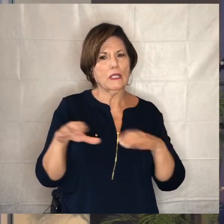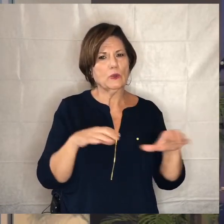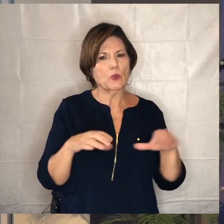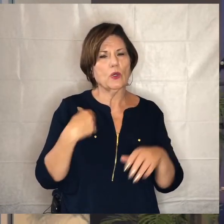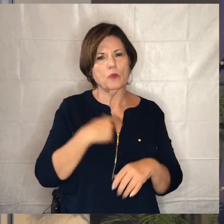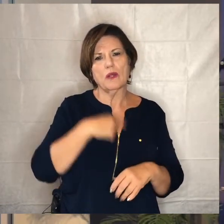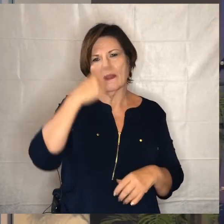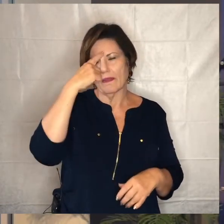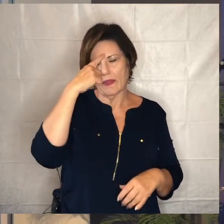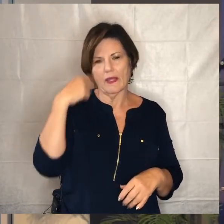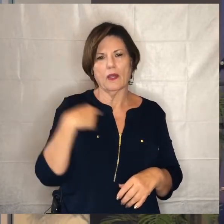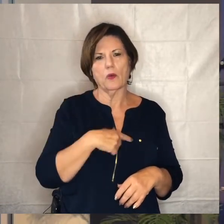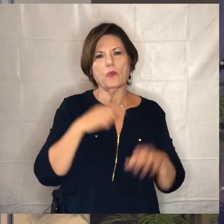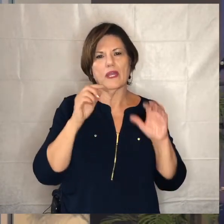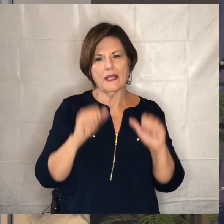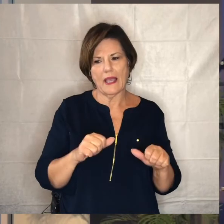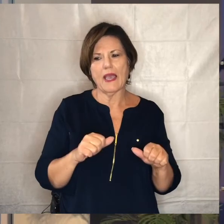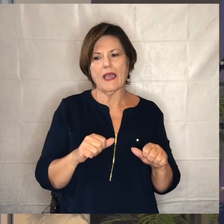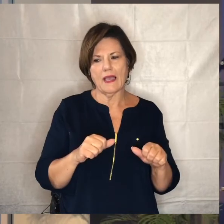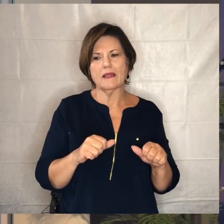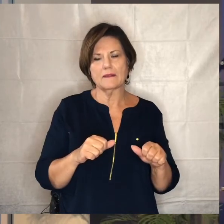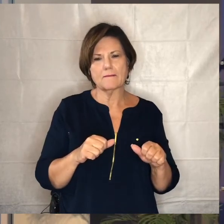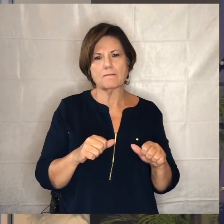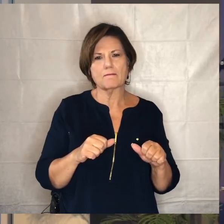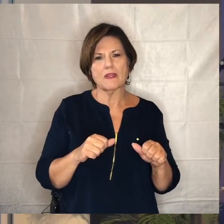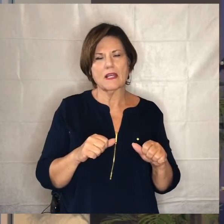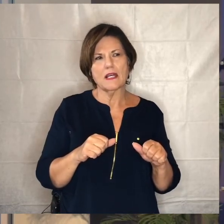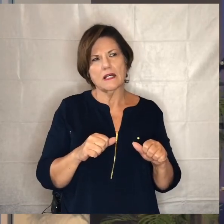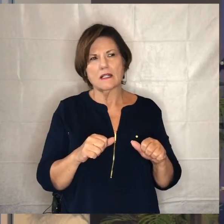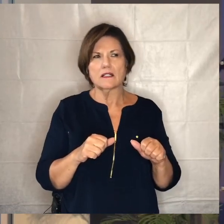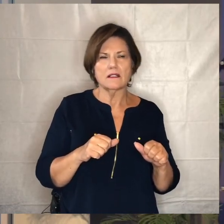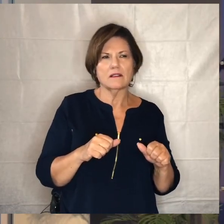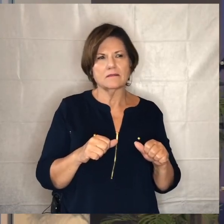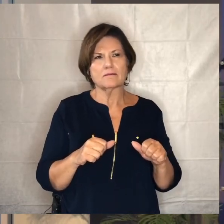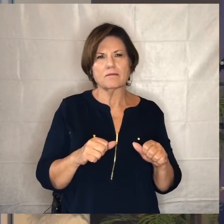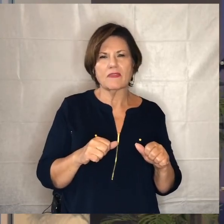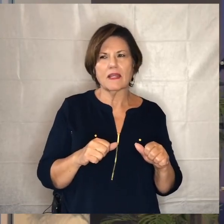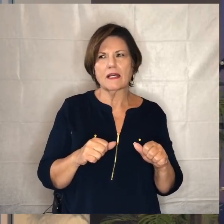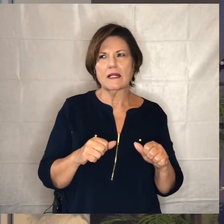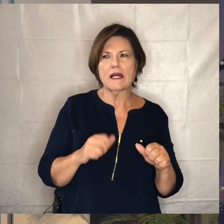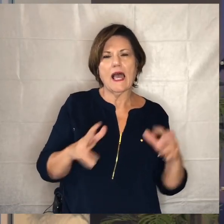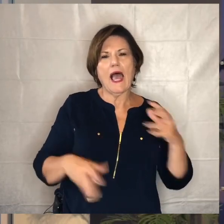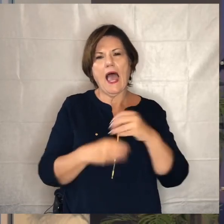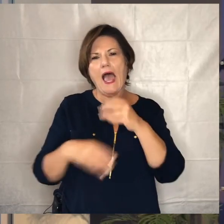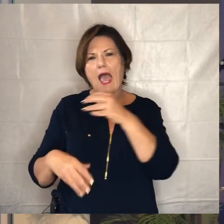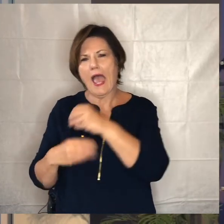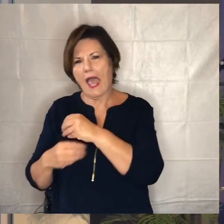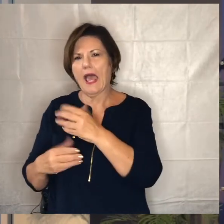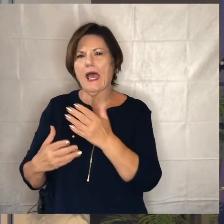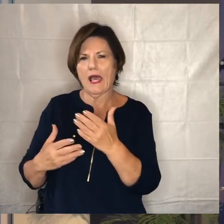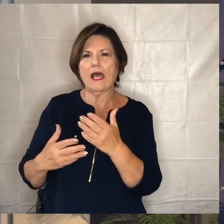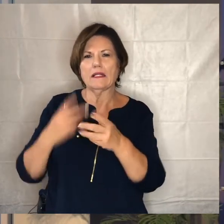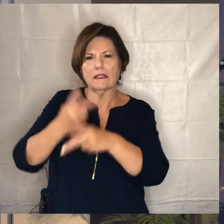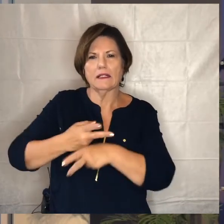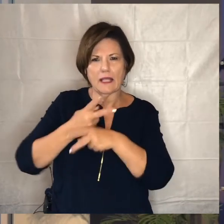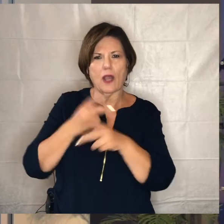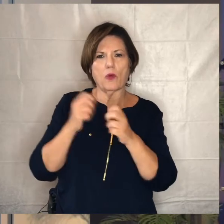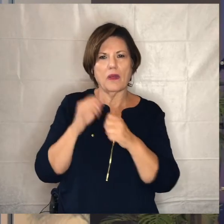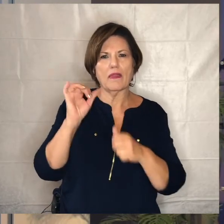we're able to take those and shift them a bit add some additional sort of precautions to them and that we might be able to